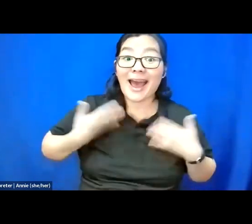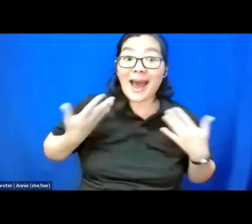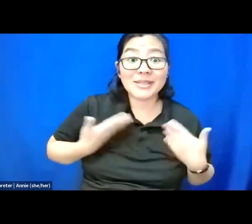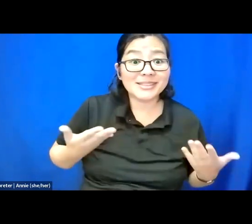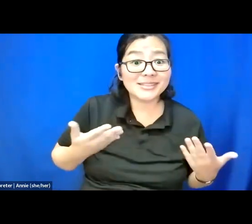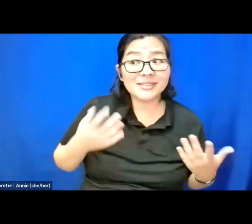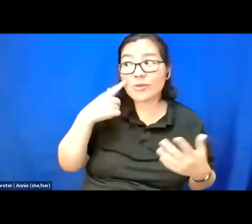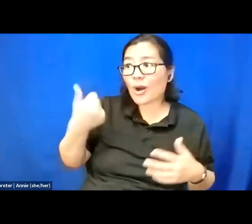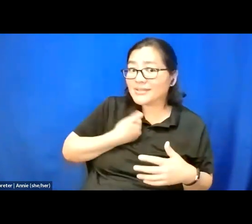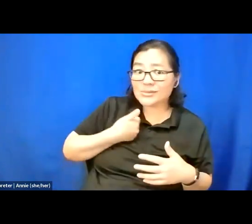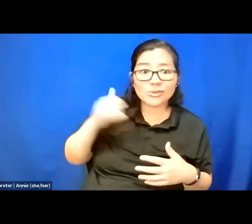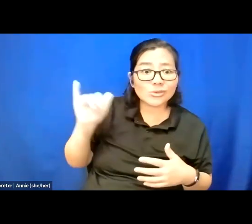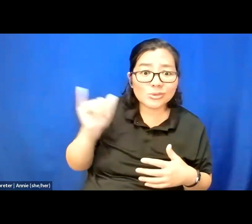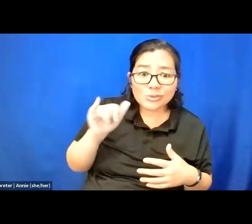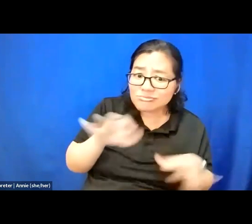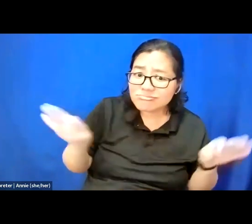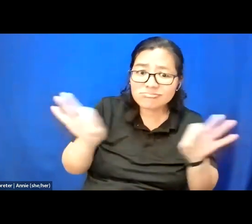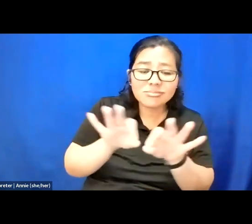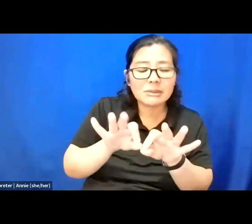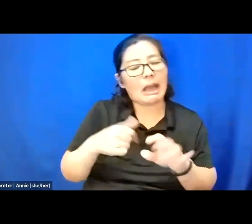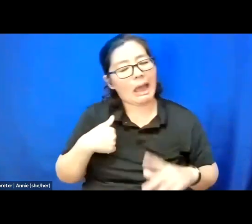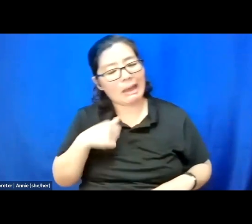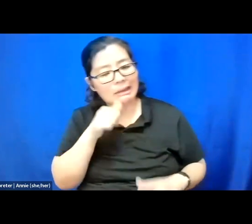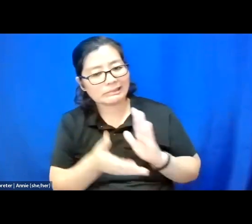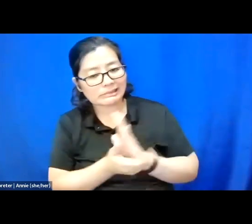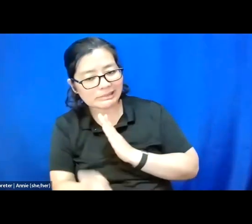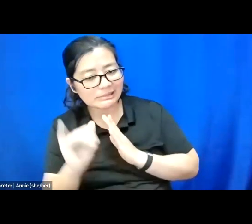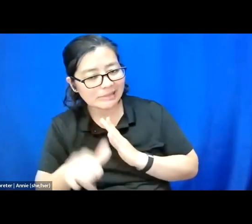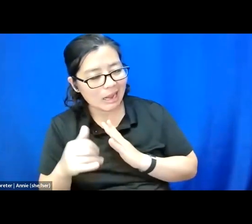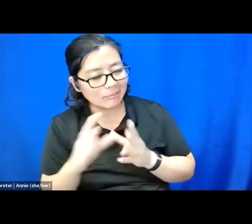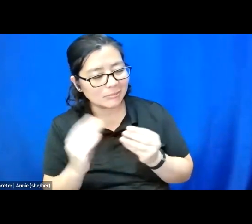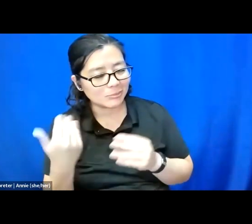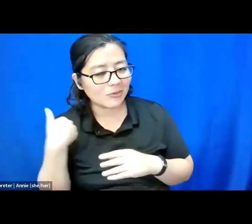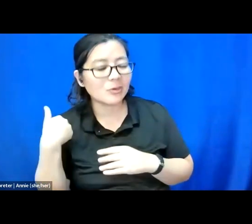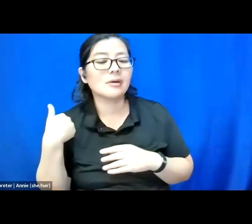And while I'm not good at that, like I said before, I really hope that in the work